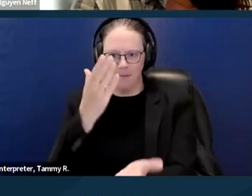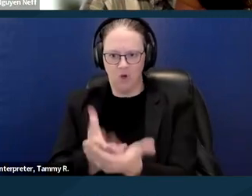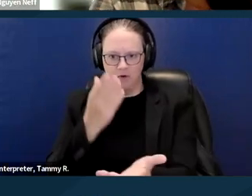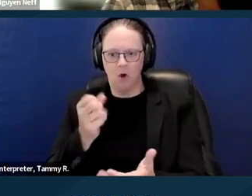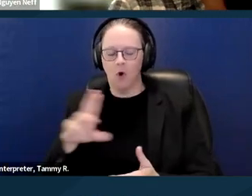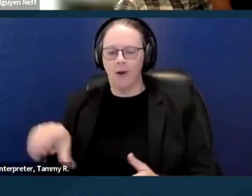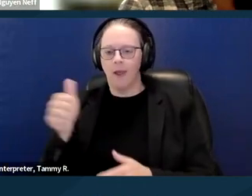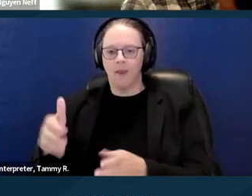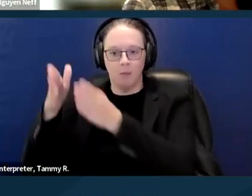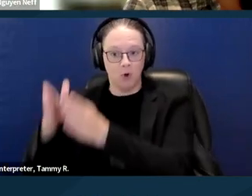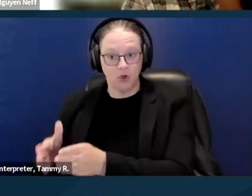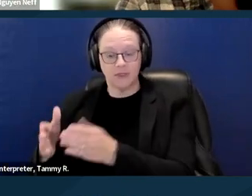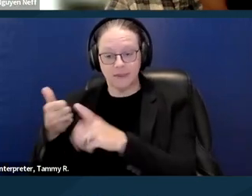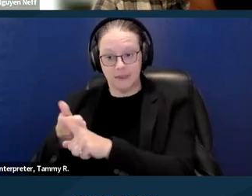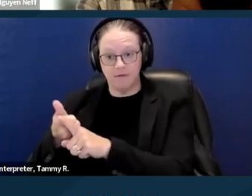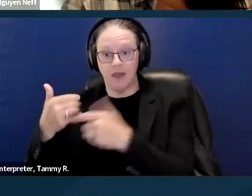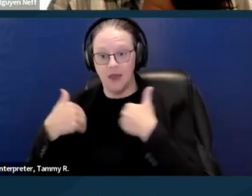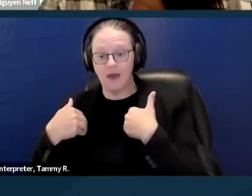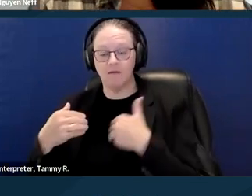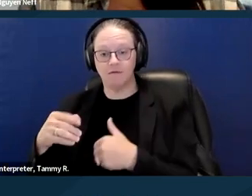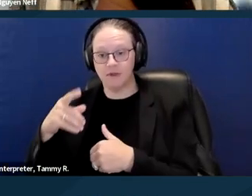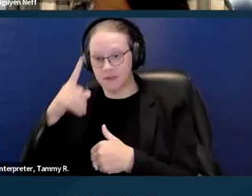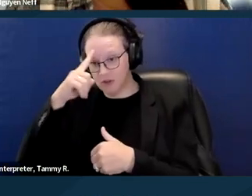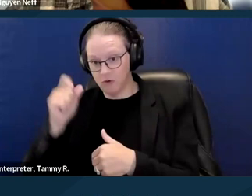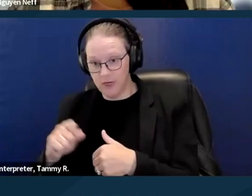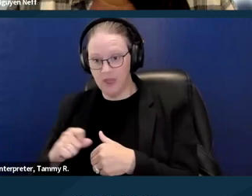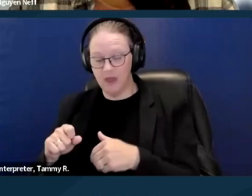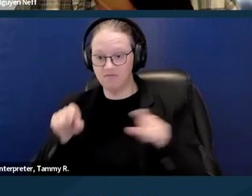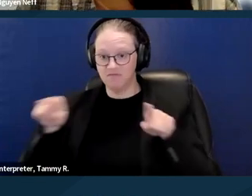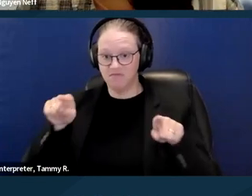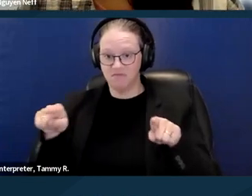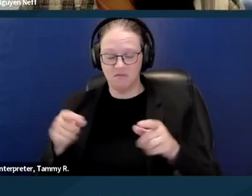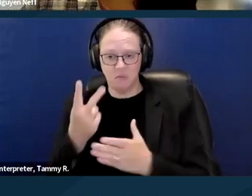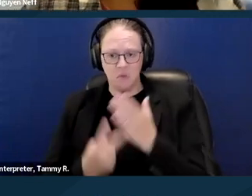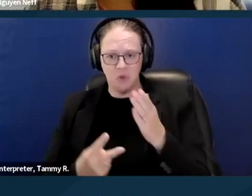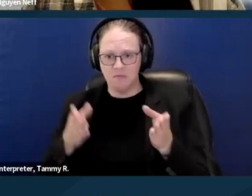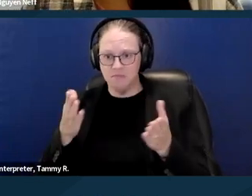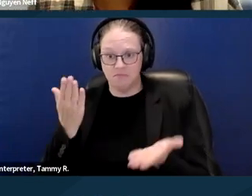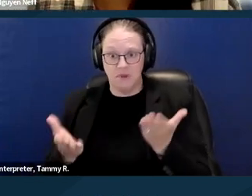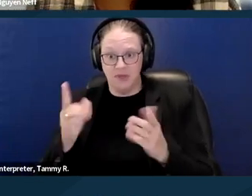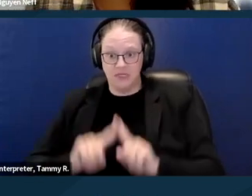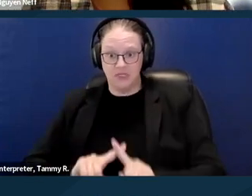with the same disability or illness. The evidence needs to be objective and recent.